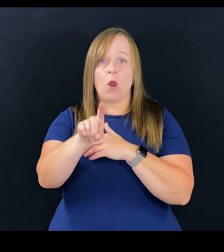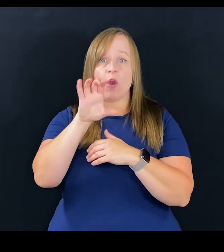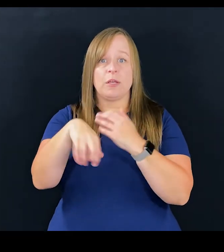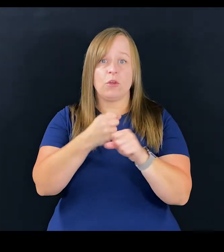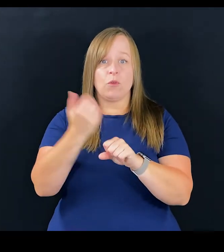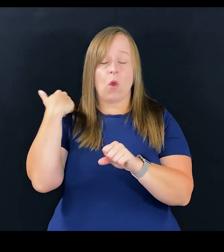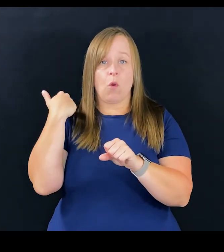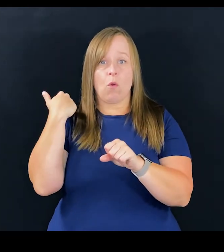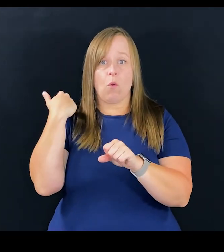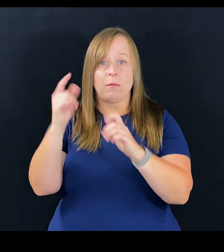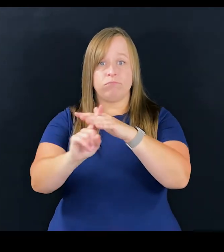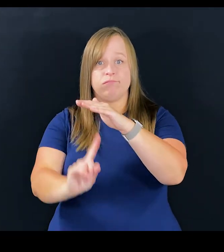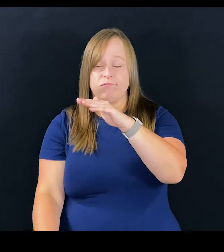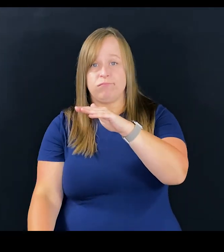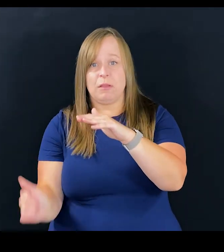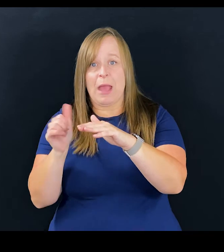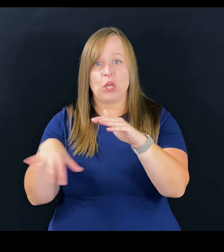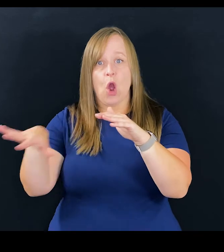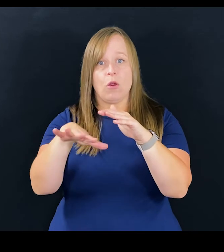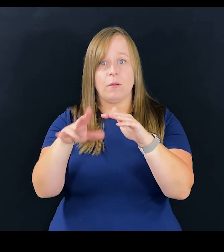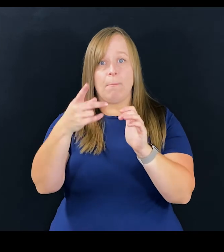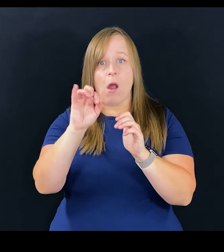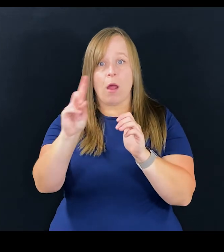I'm drowned out in the backyard, in the pond.